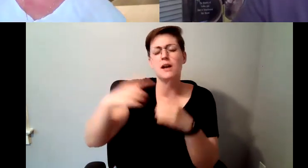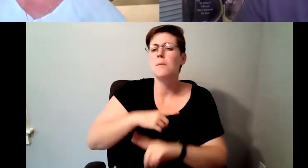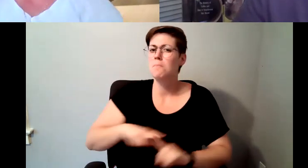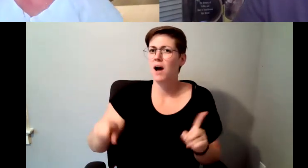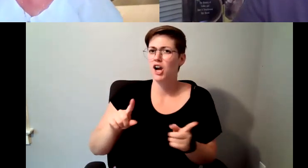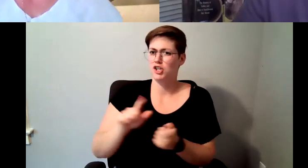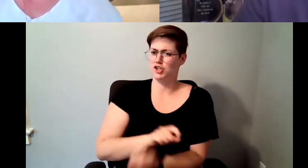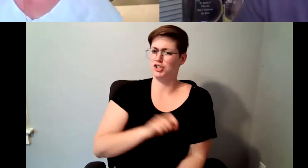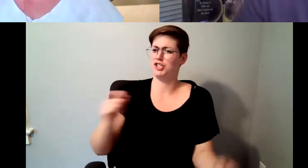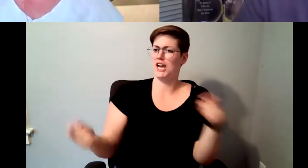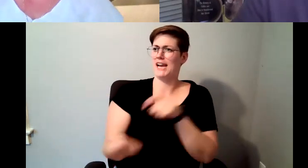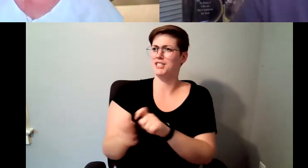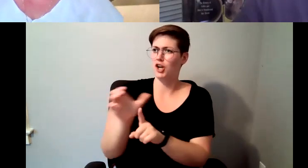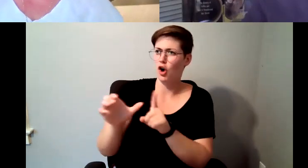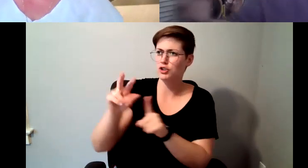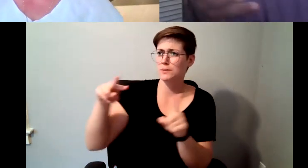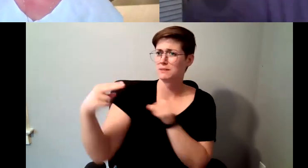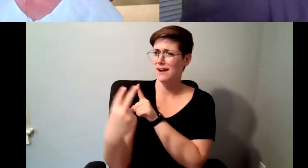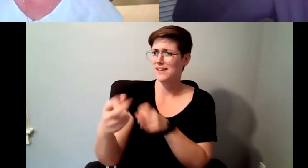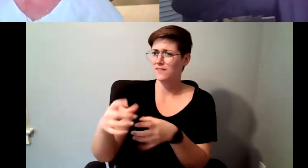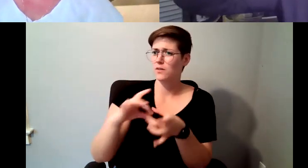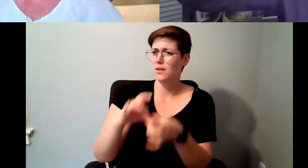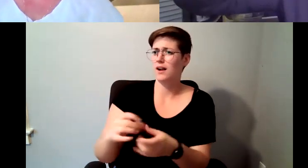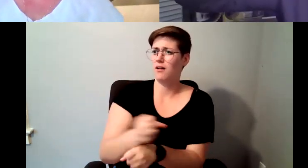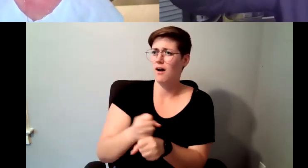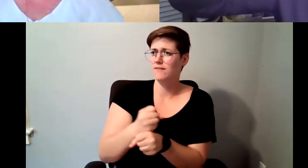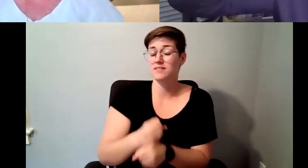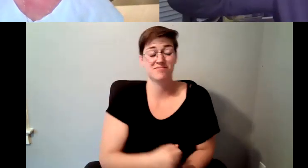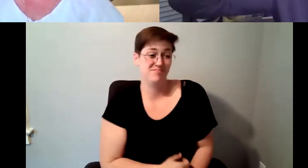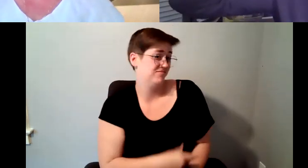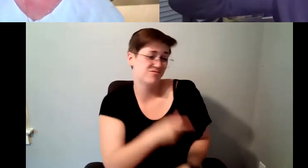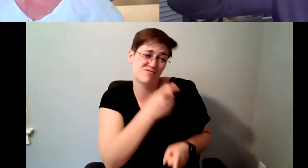D. Major Cohen: no question about it and and now, if you think about if you go and look